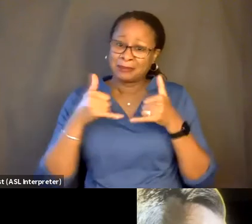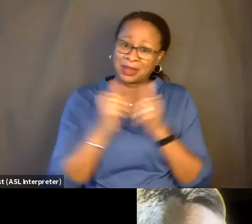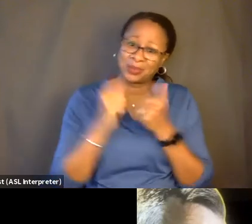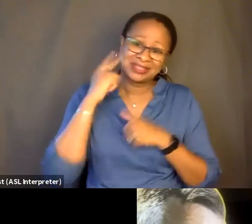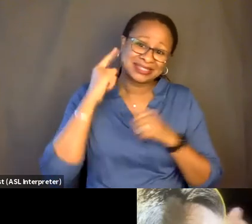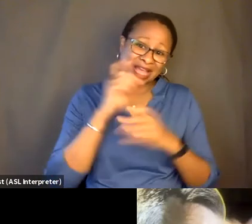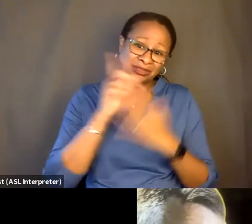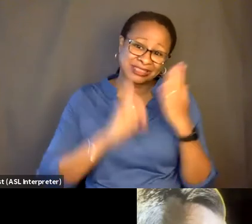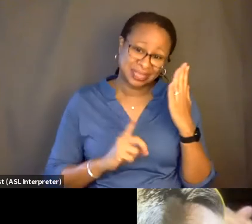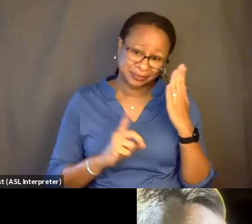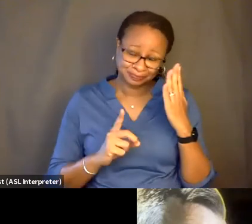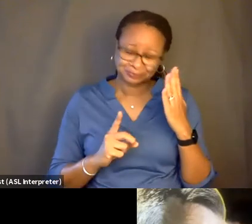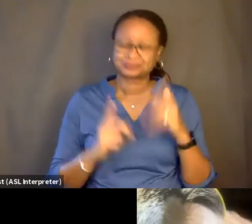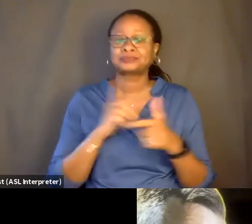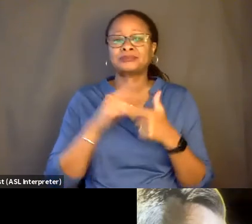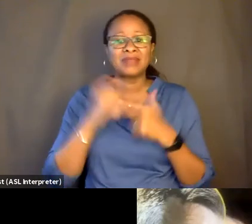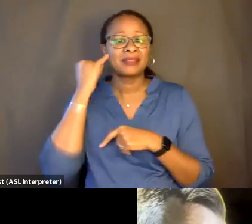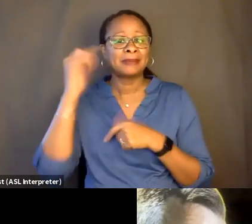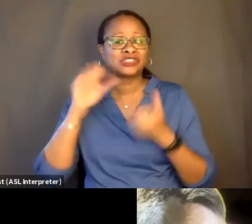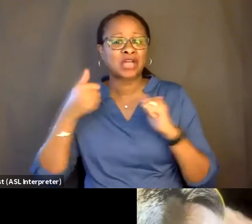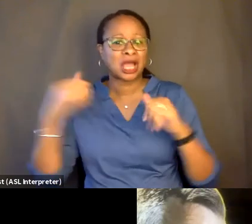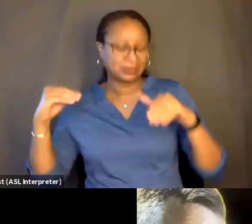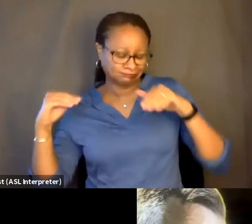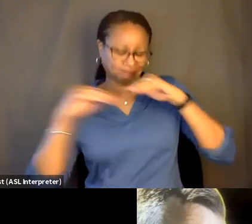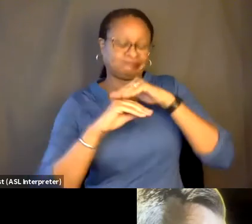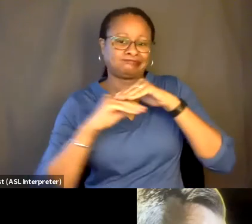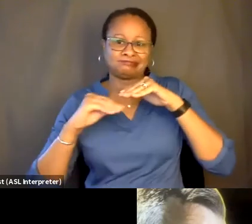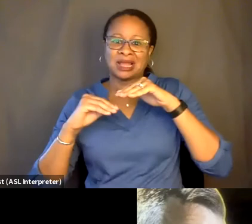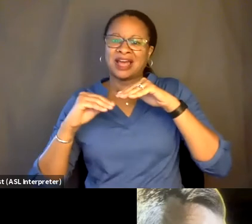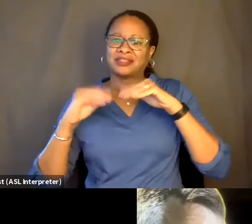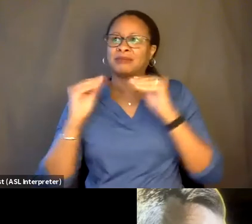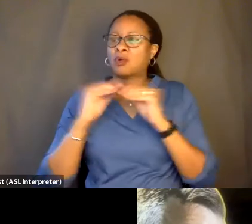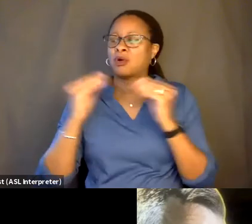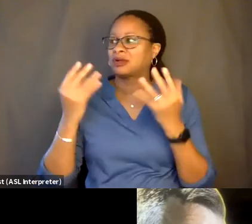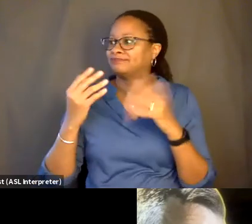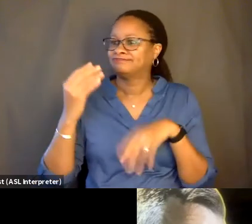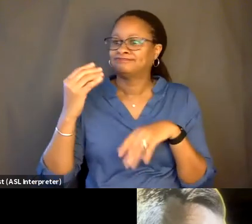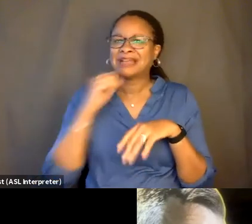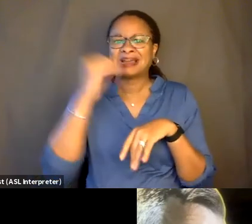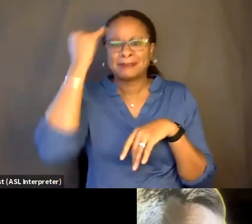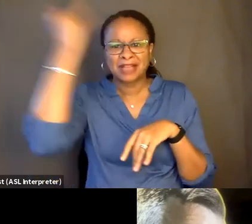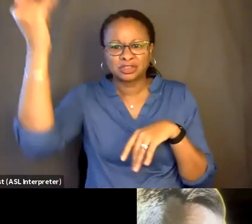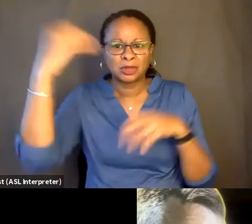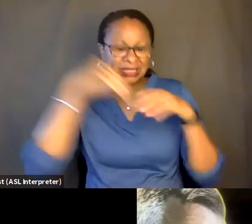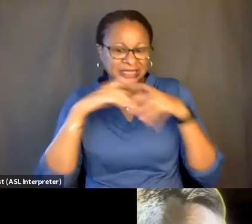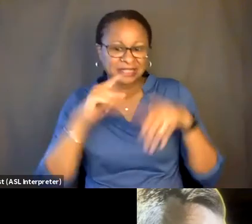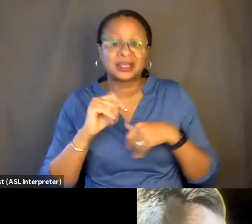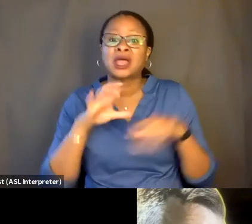imagine how we could inject the unimaginable into it. And then so we were doing that with scenes, and then we were doing that with the overall structure